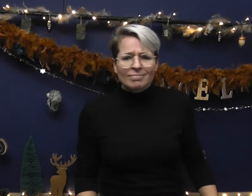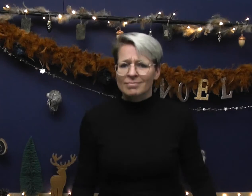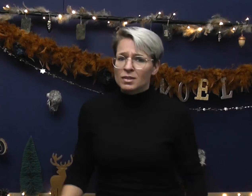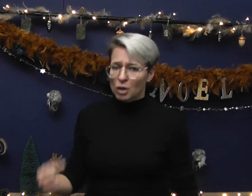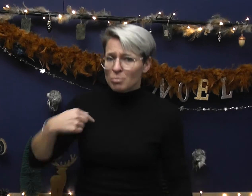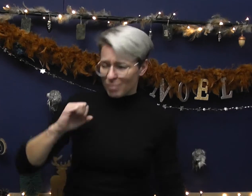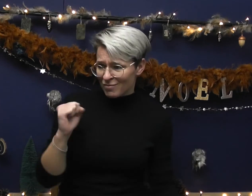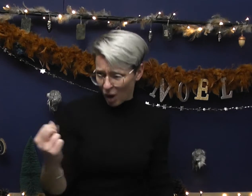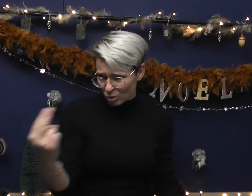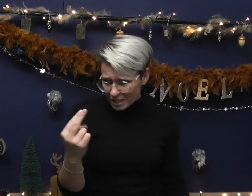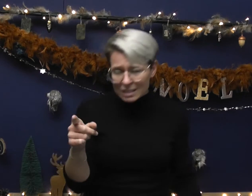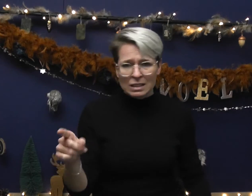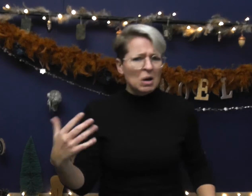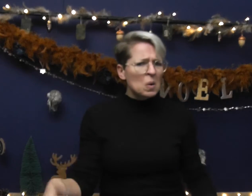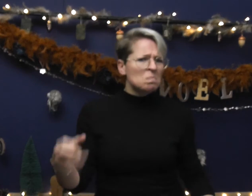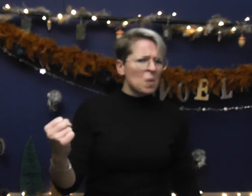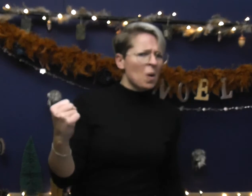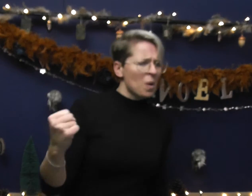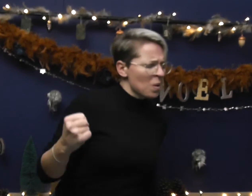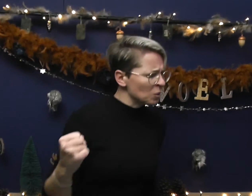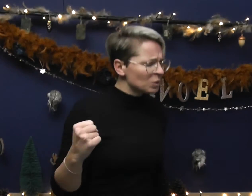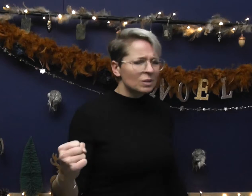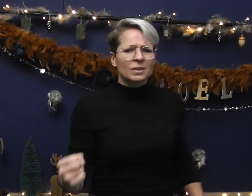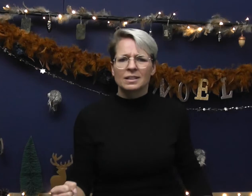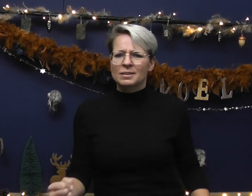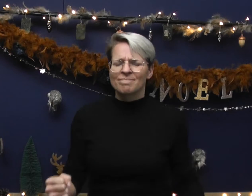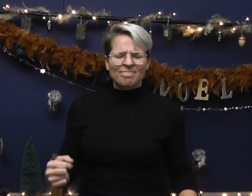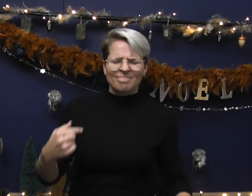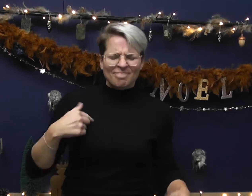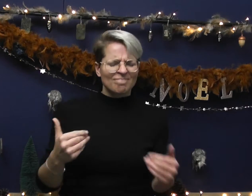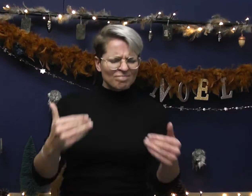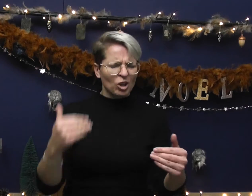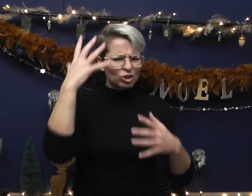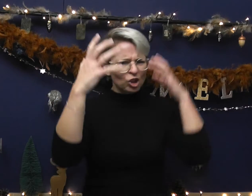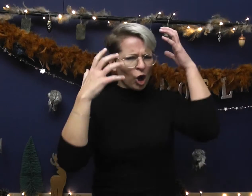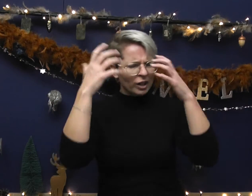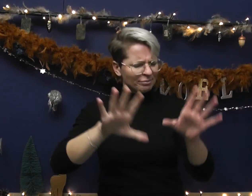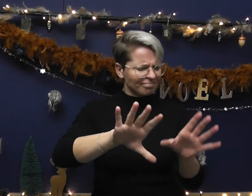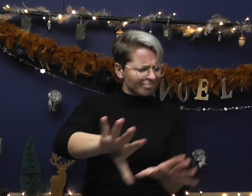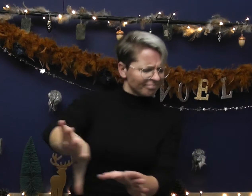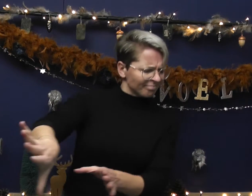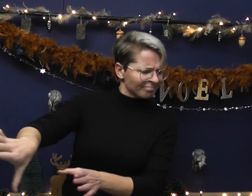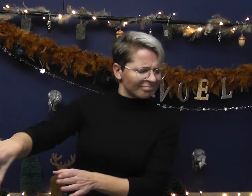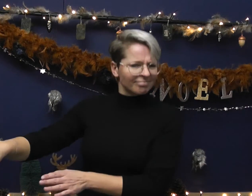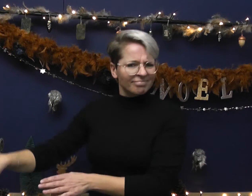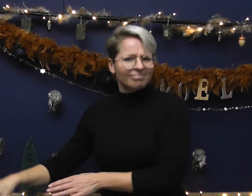Mrs. Claus will go mad (Mrs. Claus will go mad) I'll be dealing with that